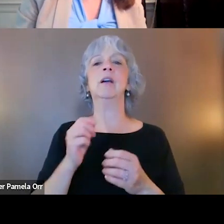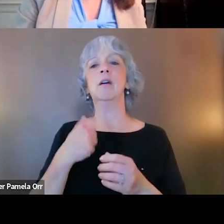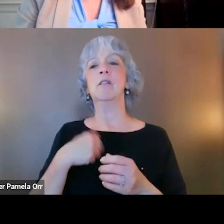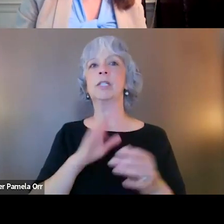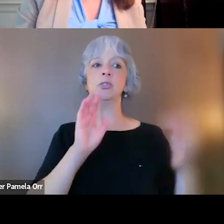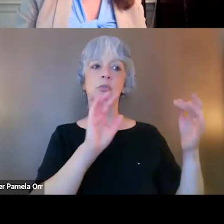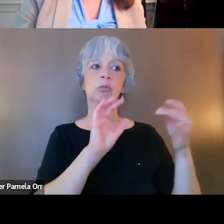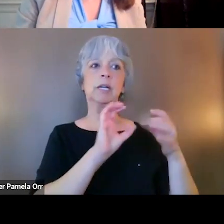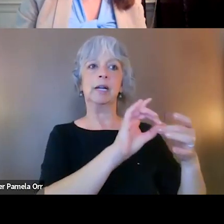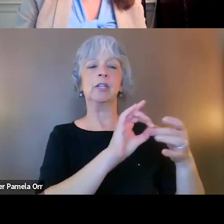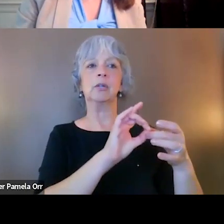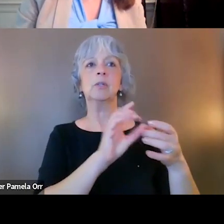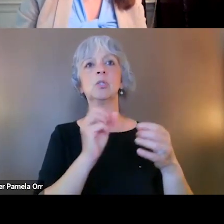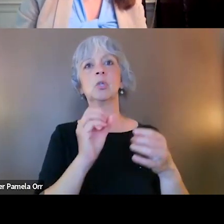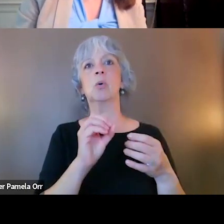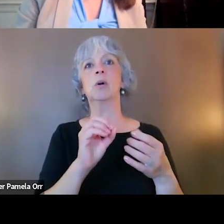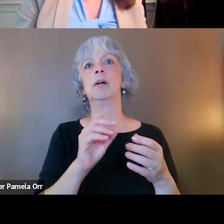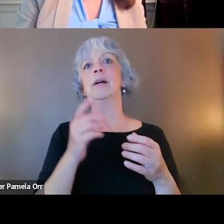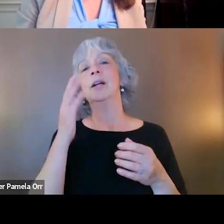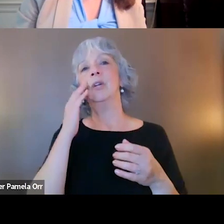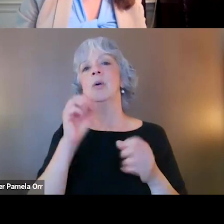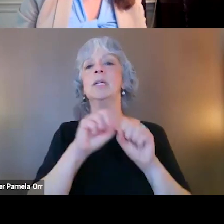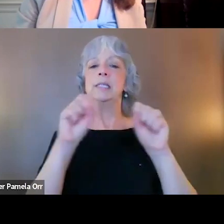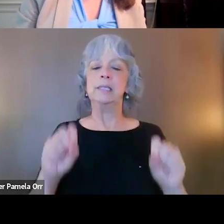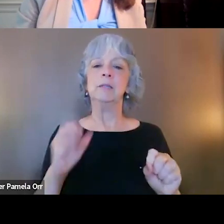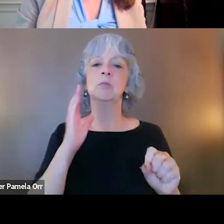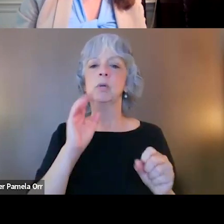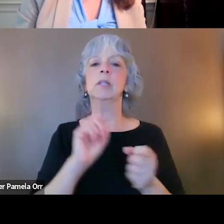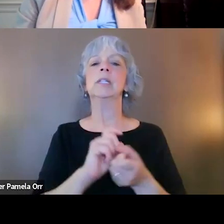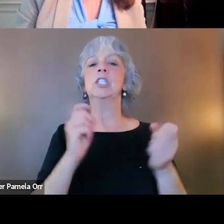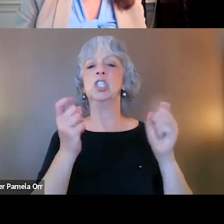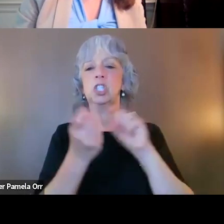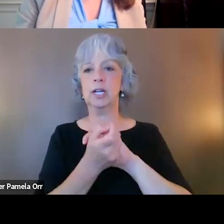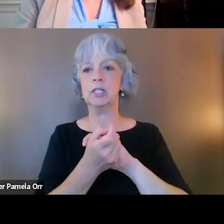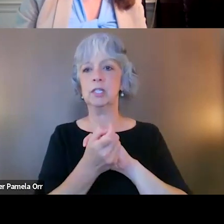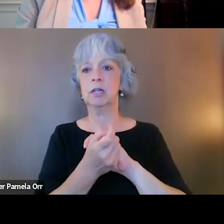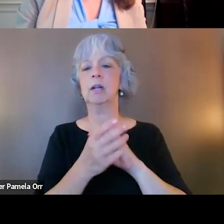And with that mind of sort of systems change over time, I also put in a link not just to where you can find your VJO specialist,